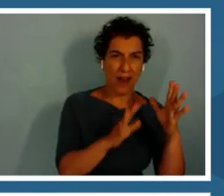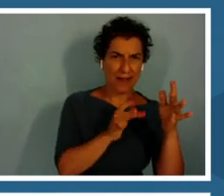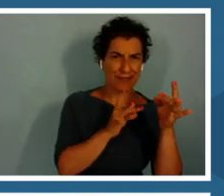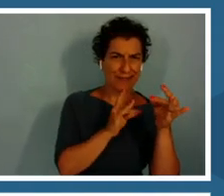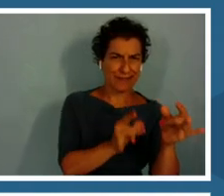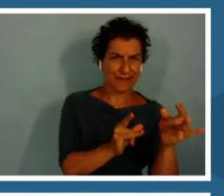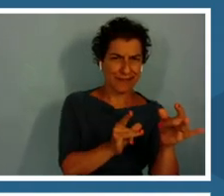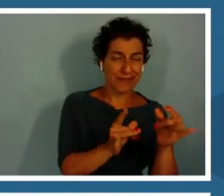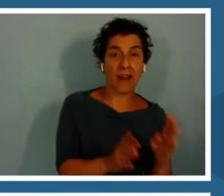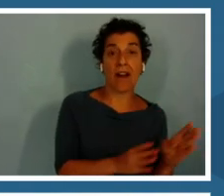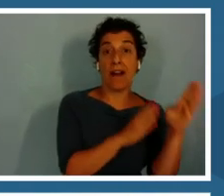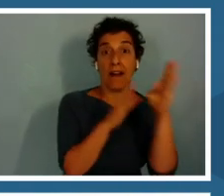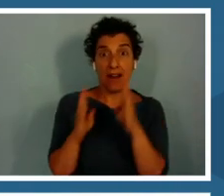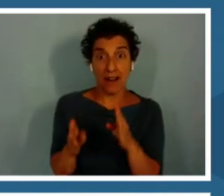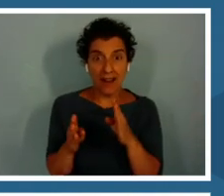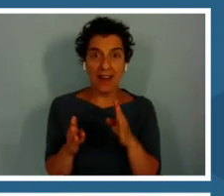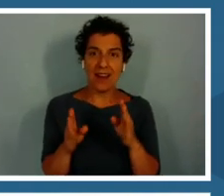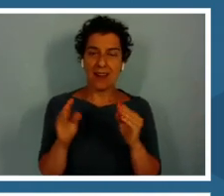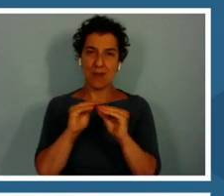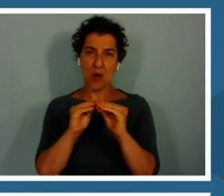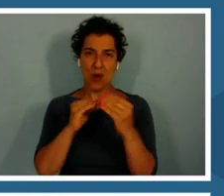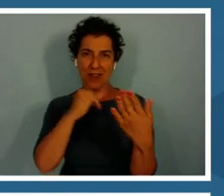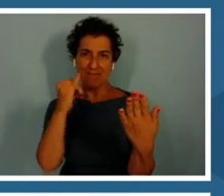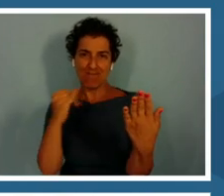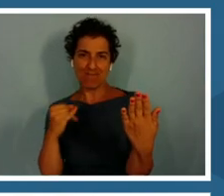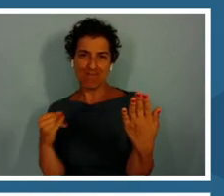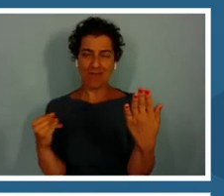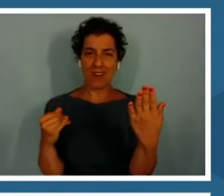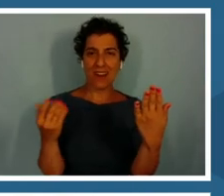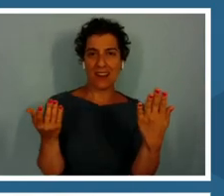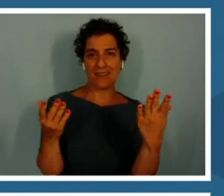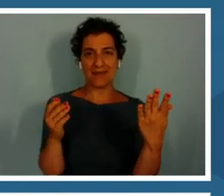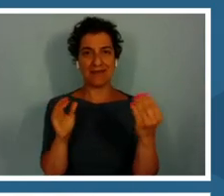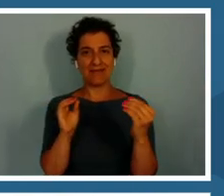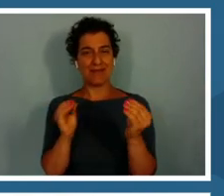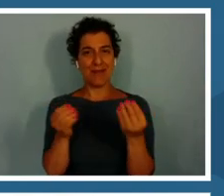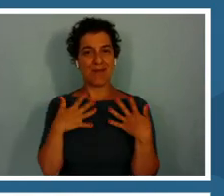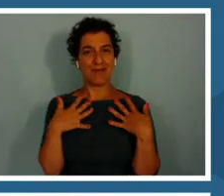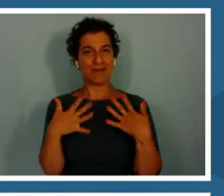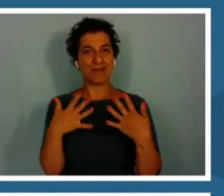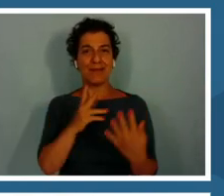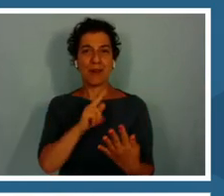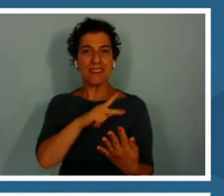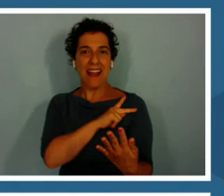one which is more stylized and has a lot more personality and a bit more of my own humor.